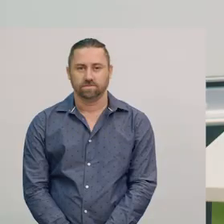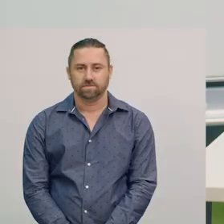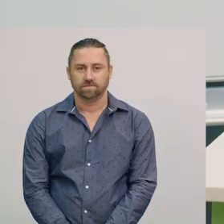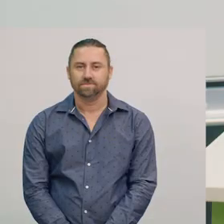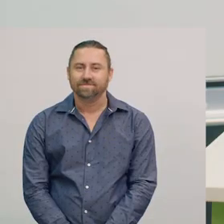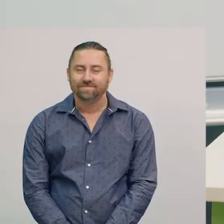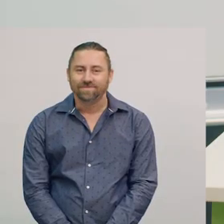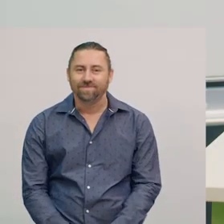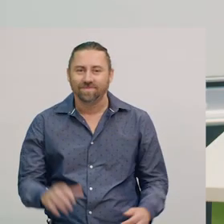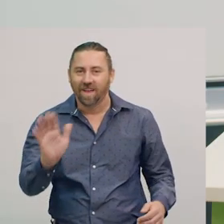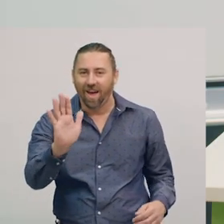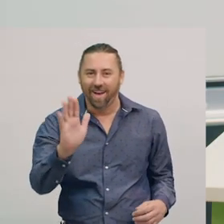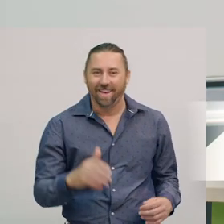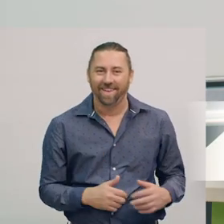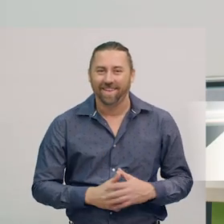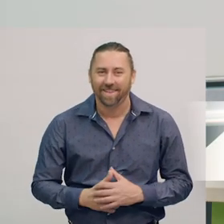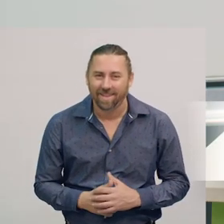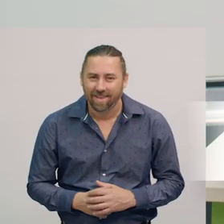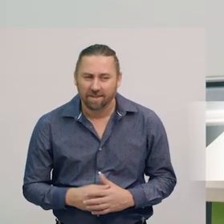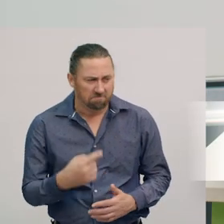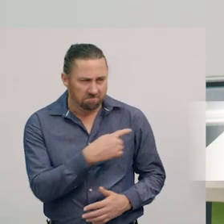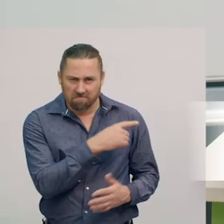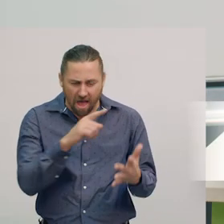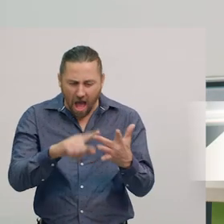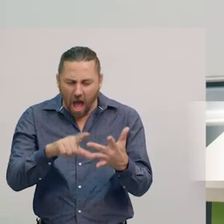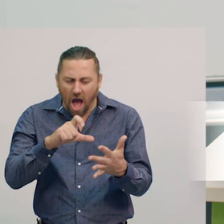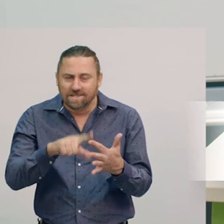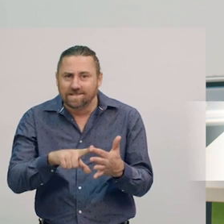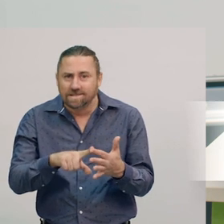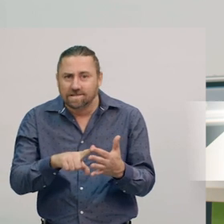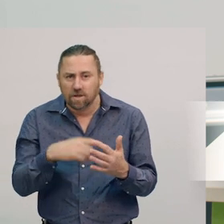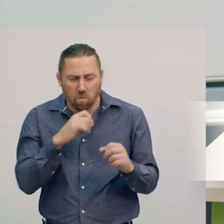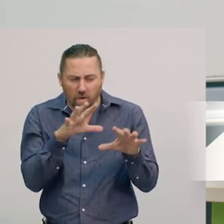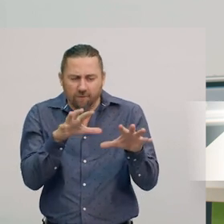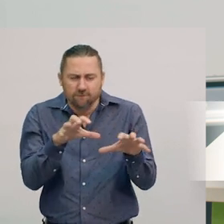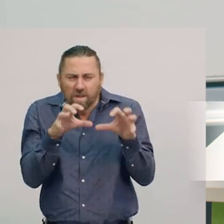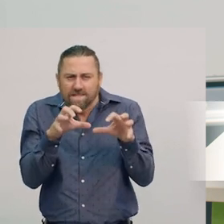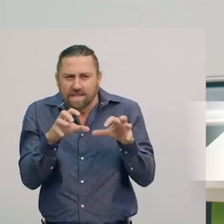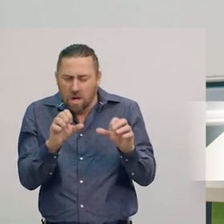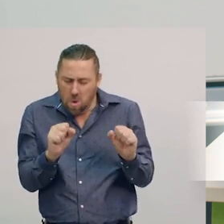Hi. This piece of ice has been in the freezer where it’s very cold.